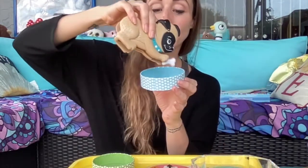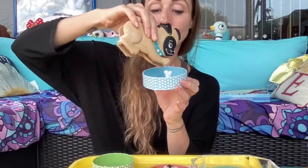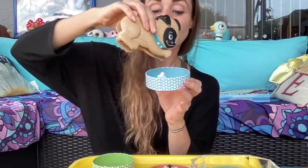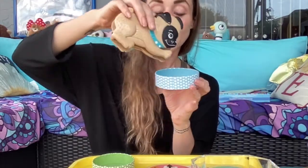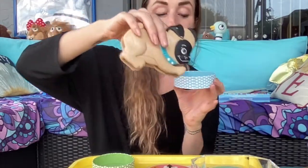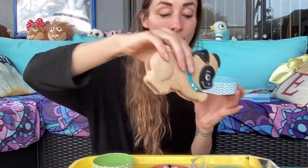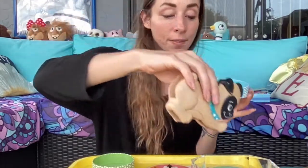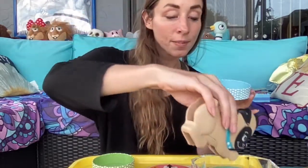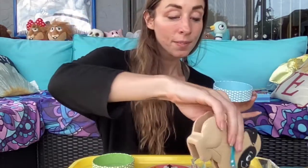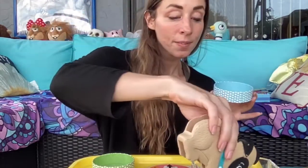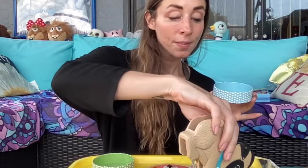two